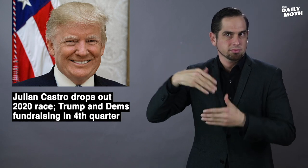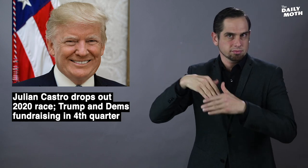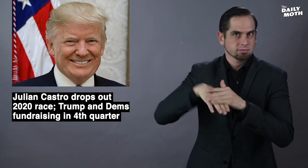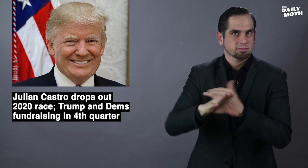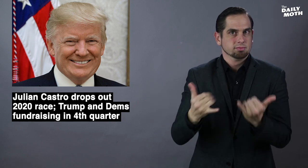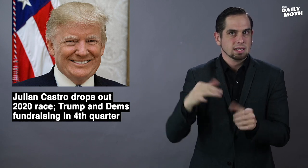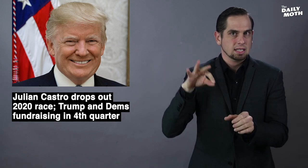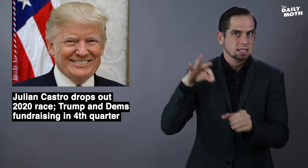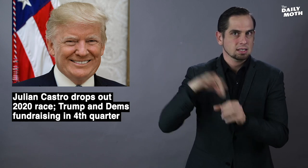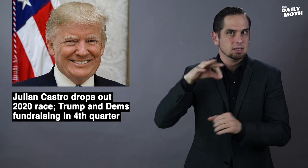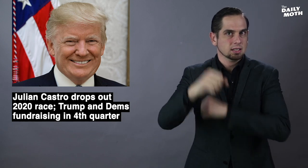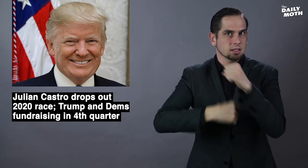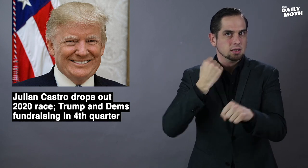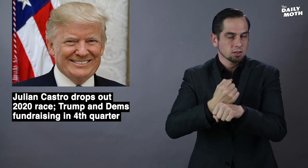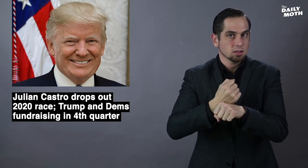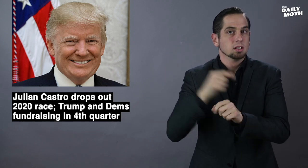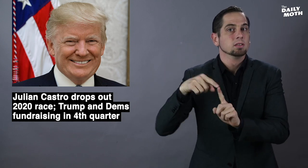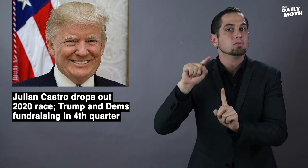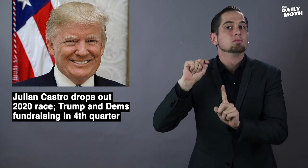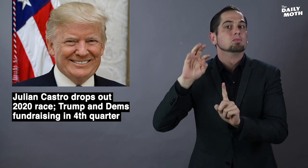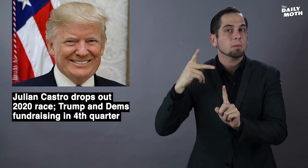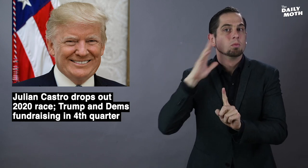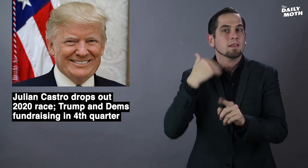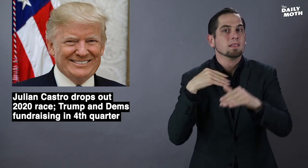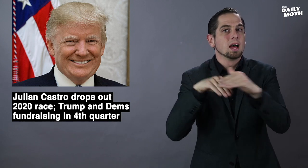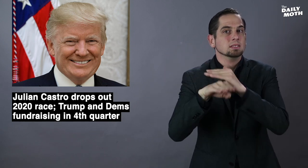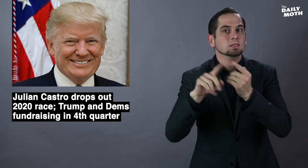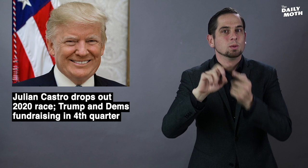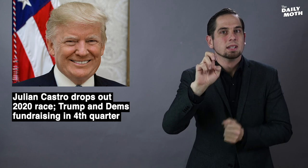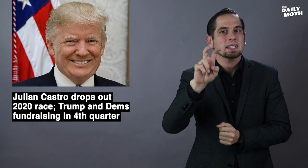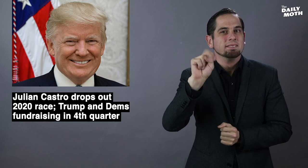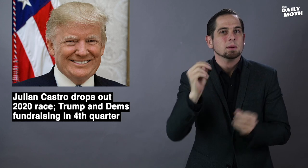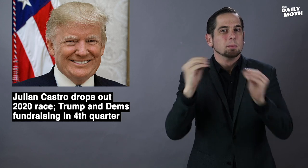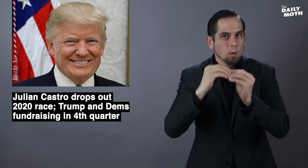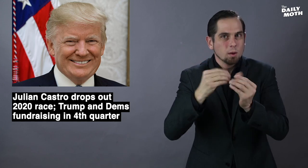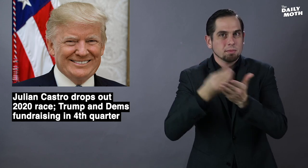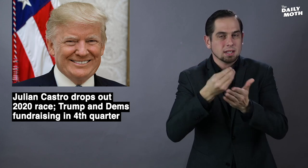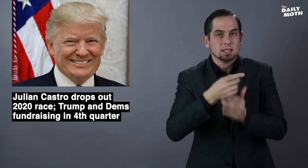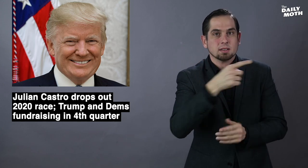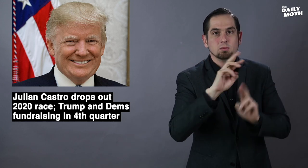into this election year. Trump will have access to even more money from